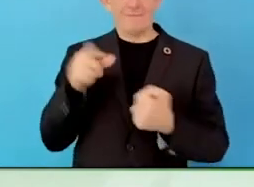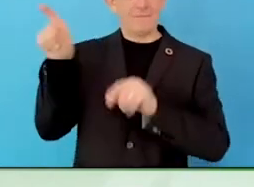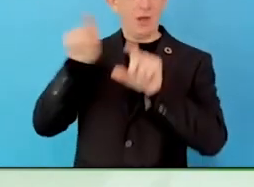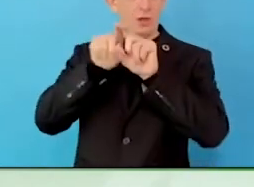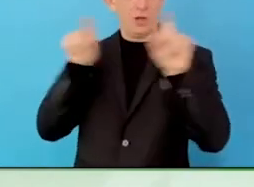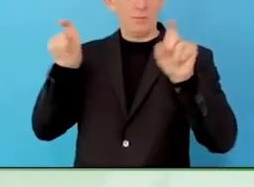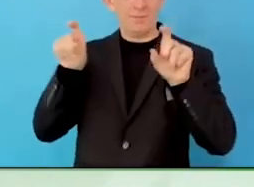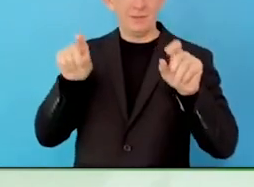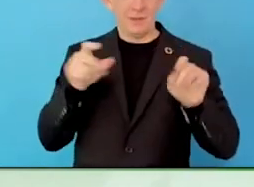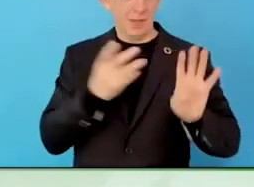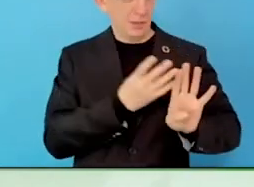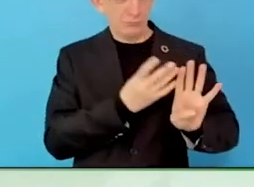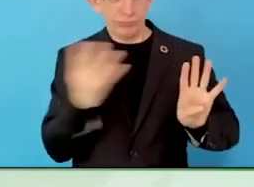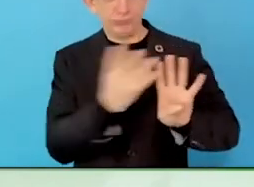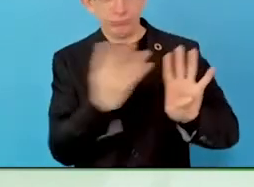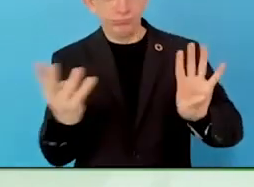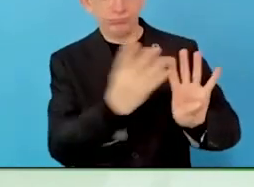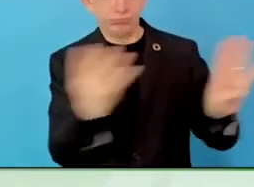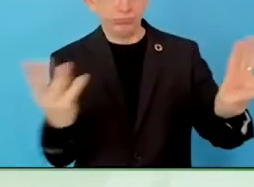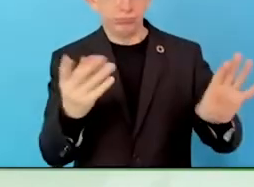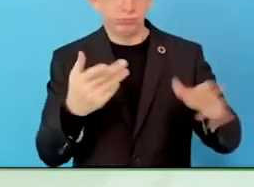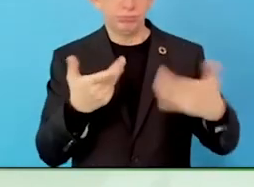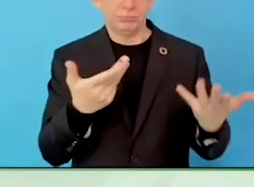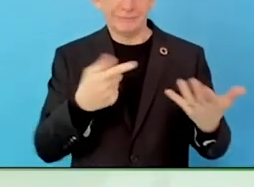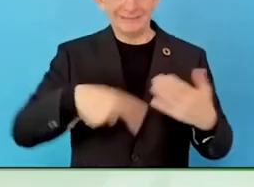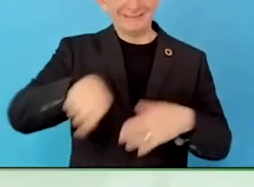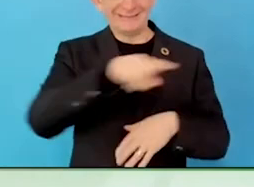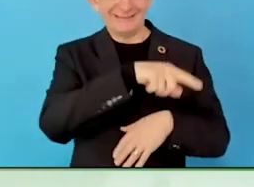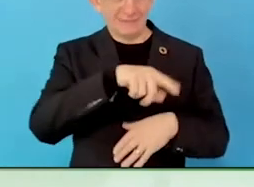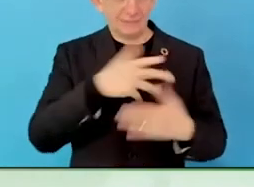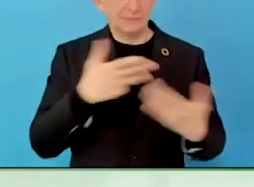That is why I want to talk to the chief technology officer.